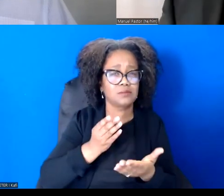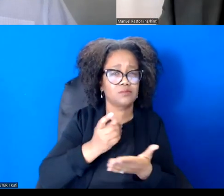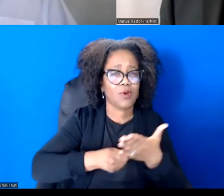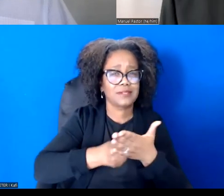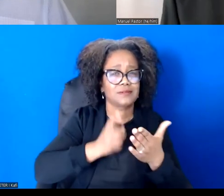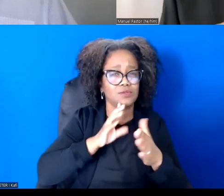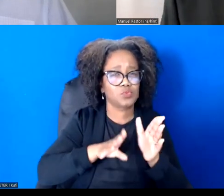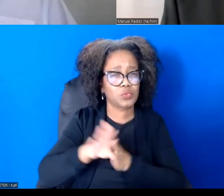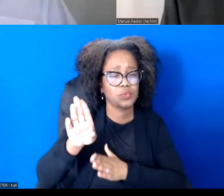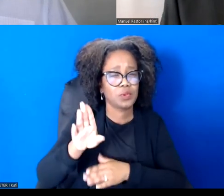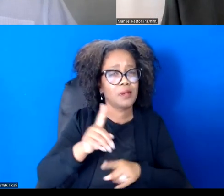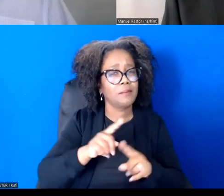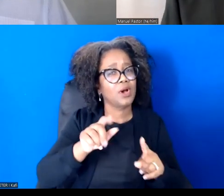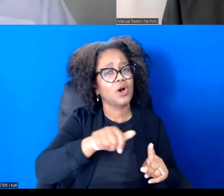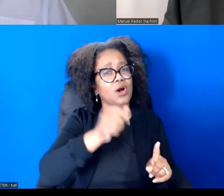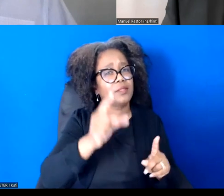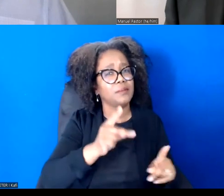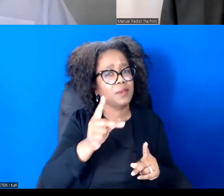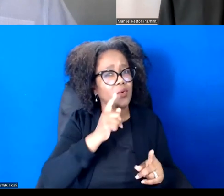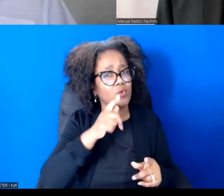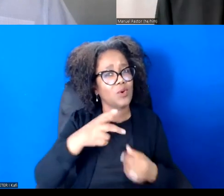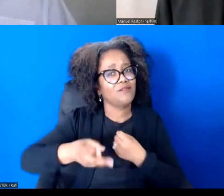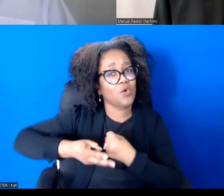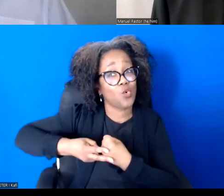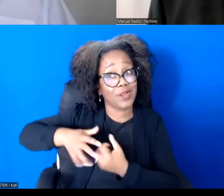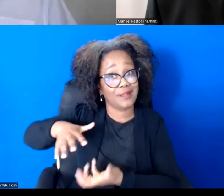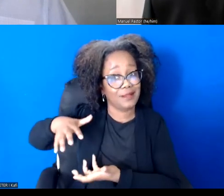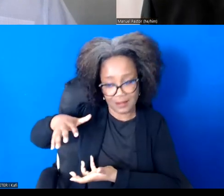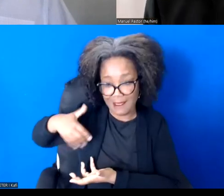So I think how do we feed that? Wolf, you're right. That's about our mutuality.